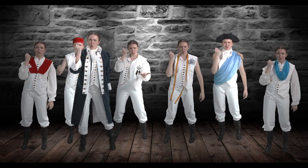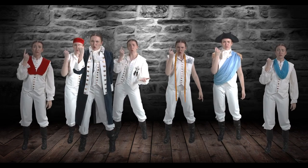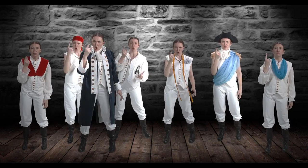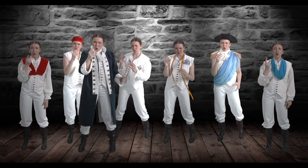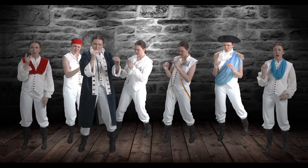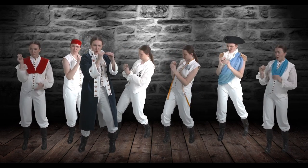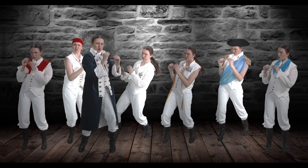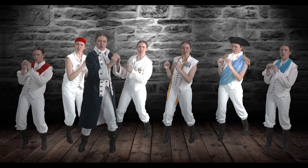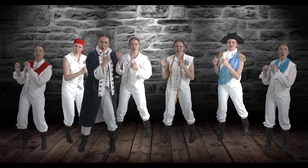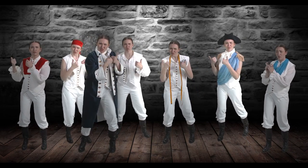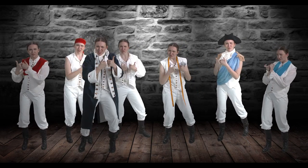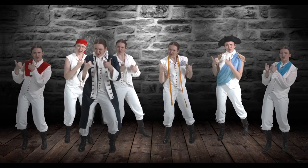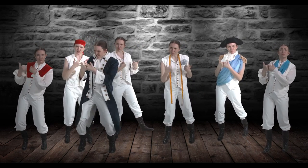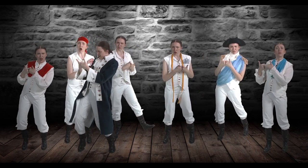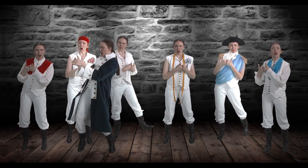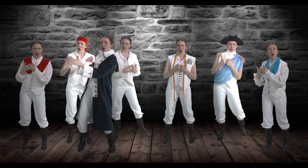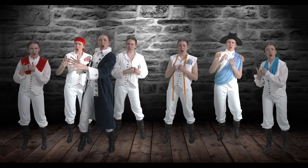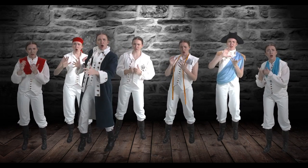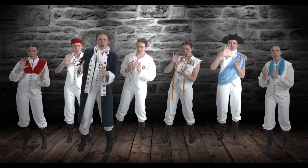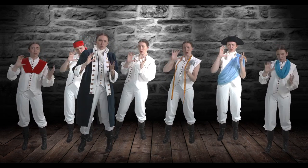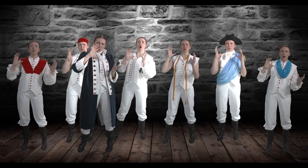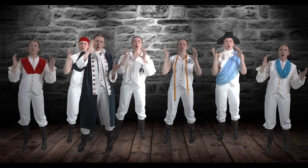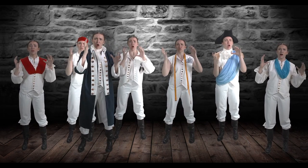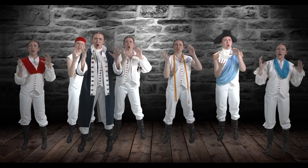Will they know you rewrote the game?